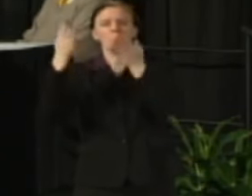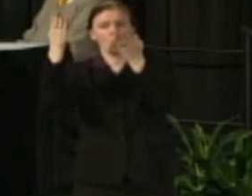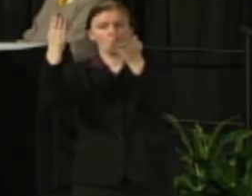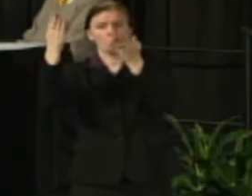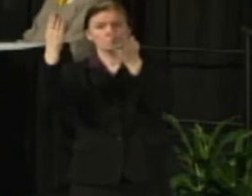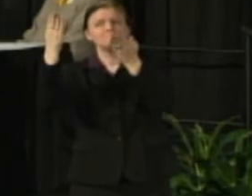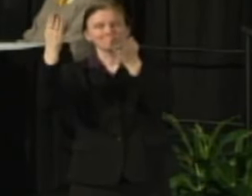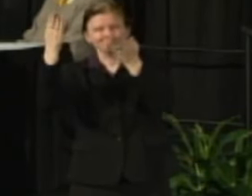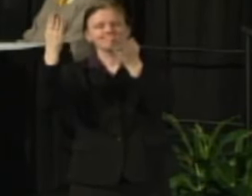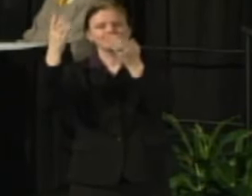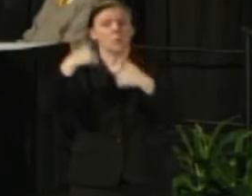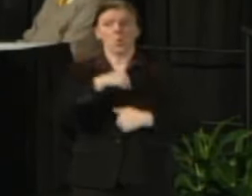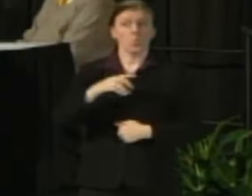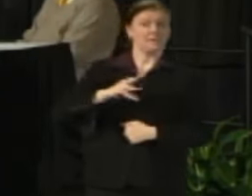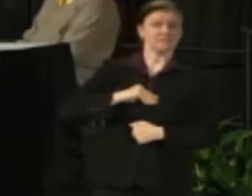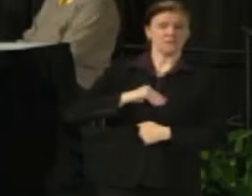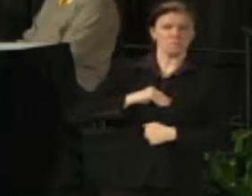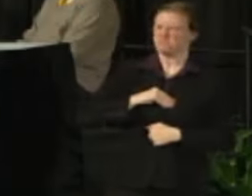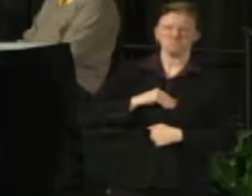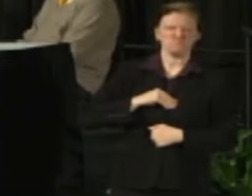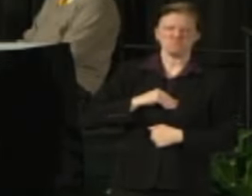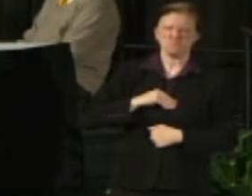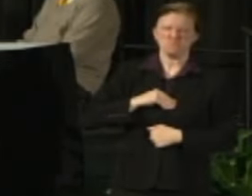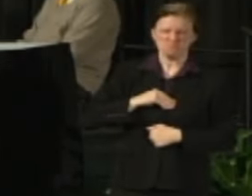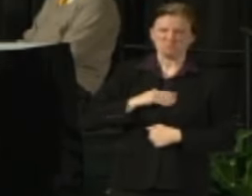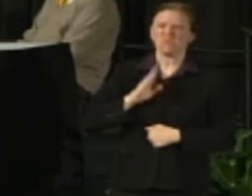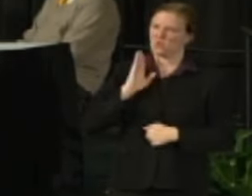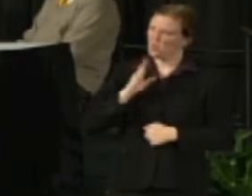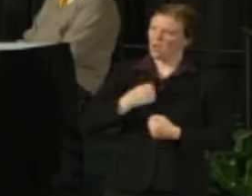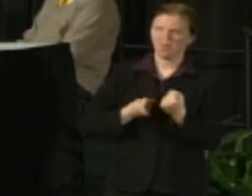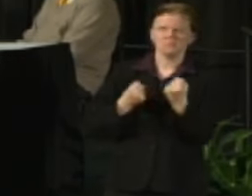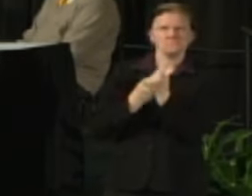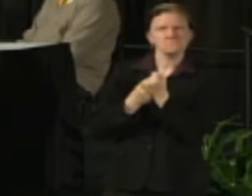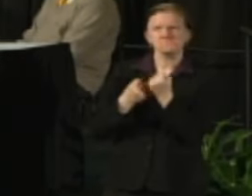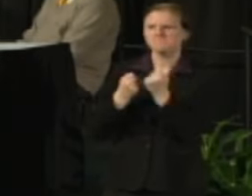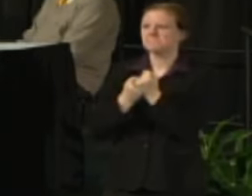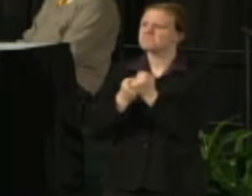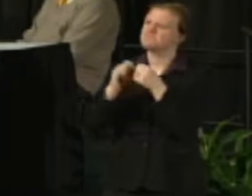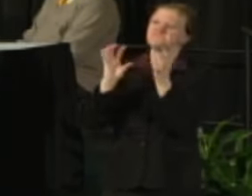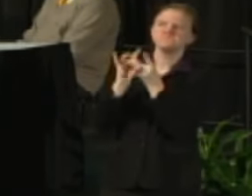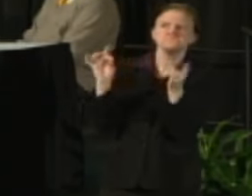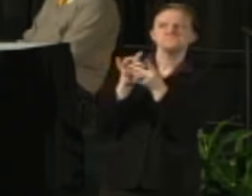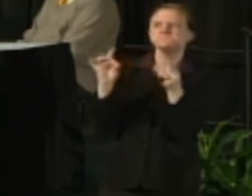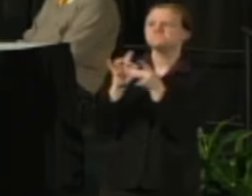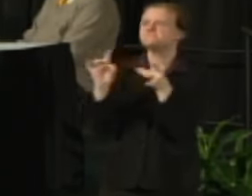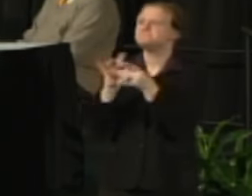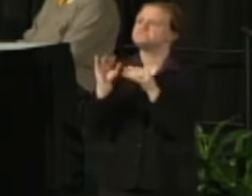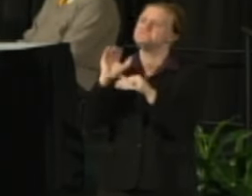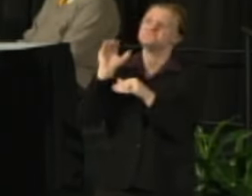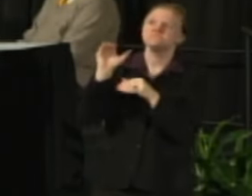It's too important for us to continue to advocate and for us to continue to do types of things that I've described and that we all have today.